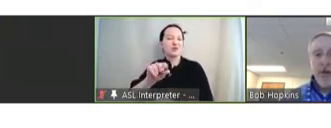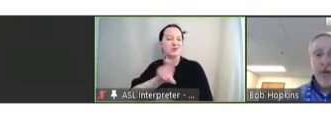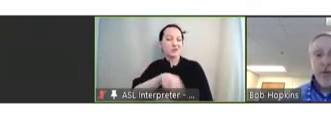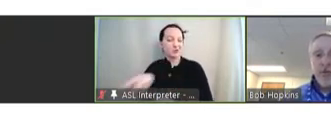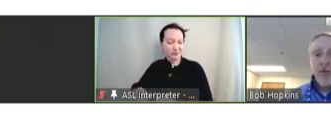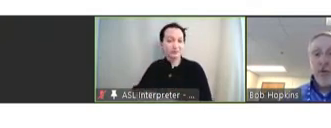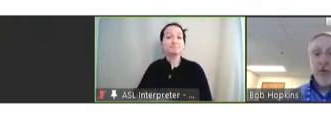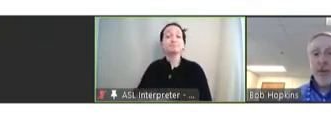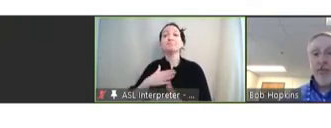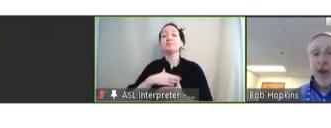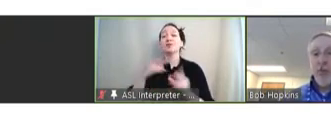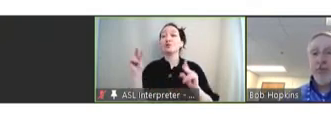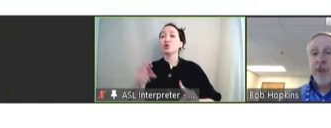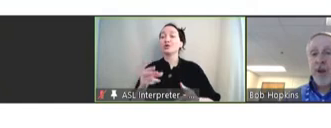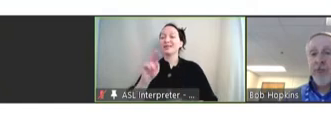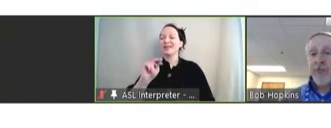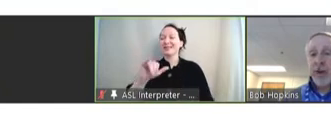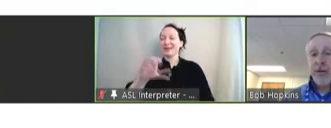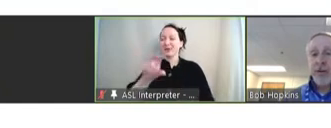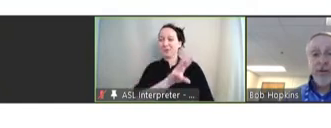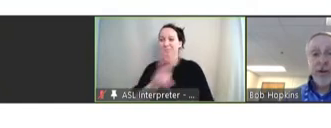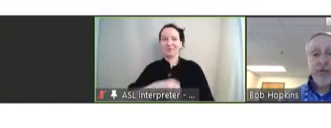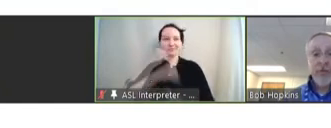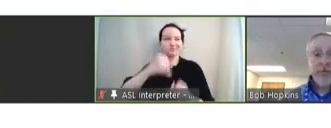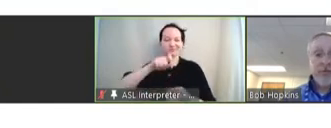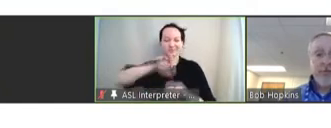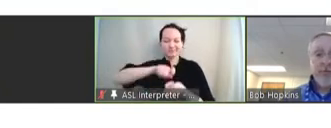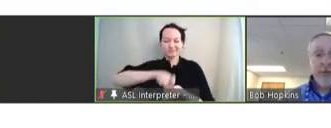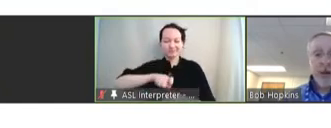Please refer to the NVAC website for final details on this upcoming meetings.